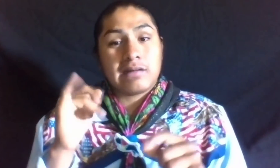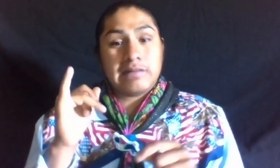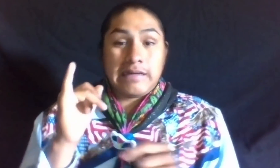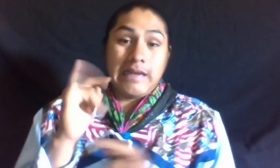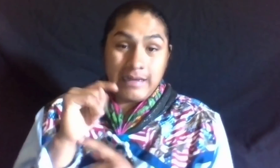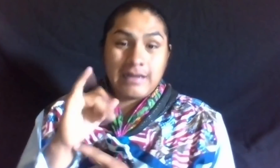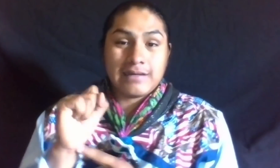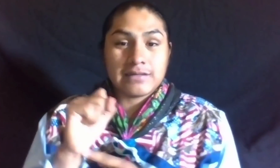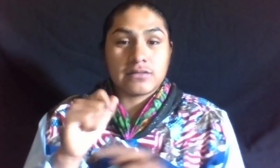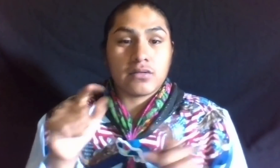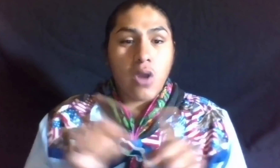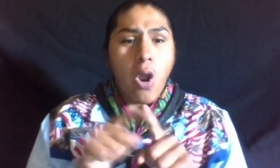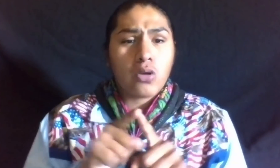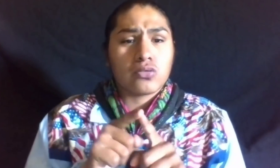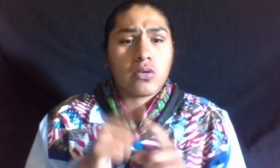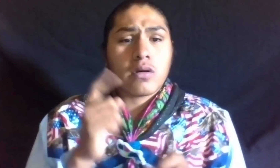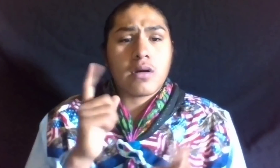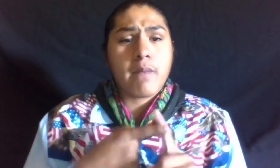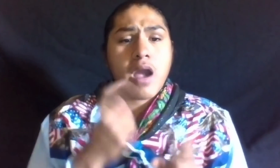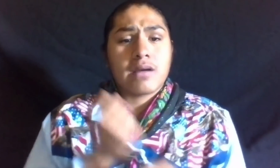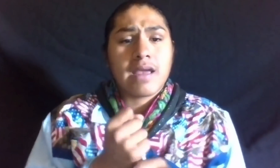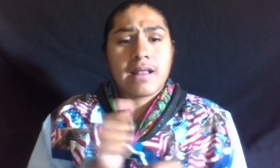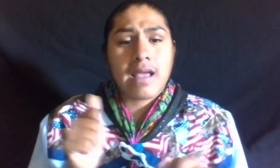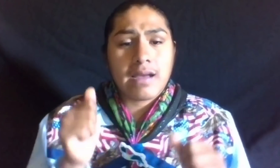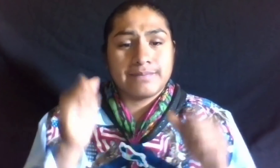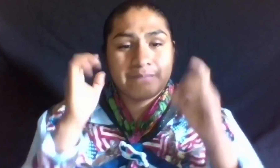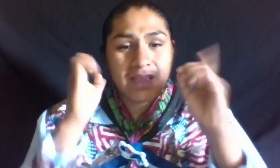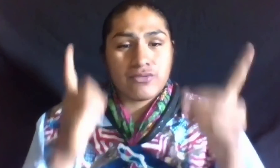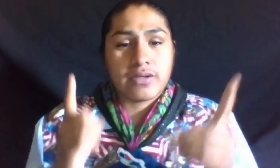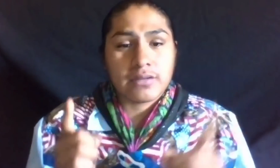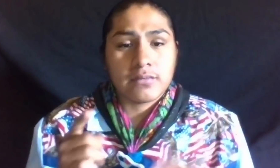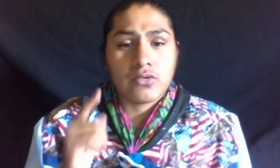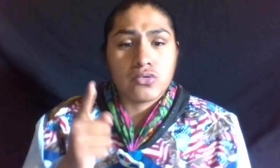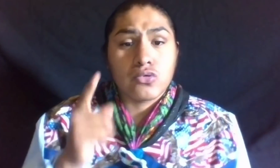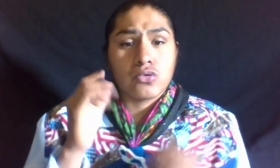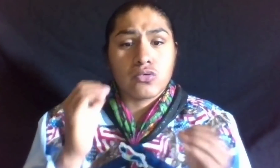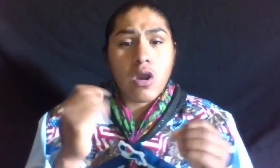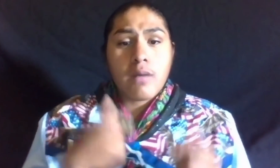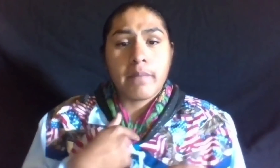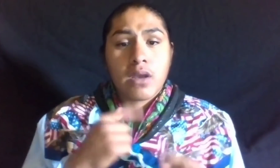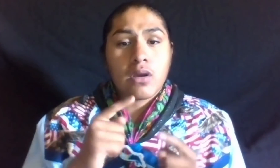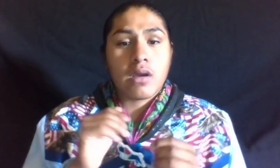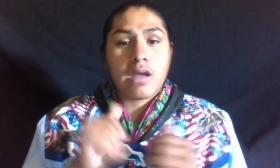IT’S ALSO ABOUT GETTING AN EDUCATION! YOU ALL TAUGHT ME